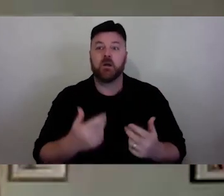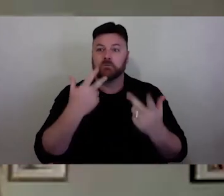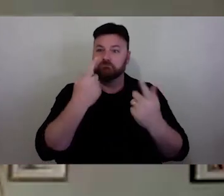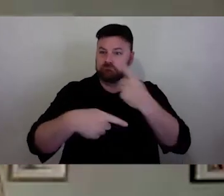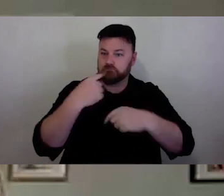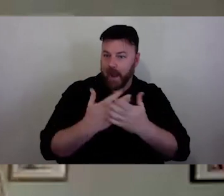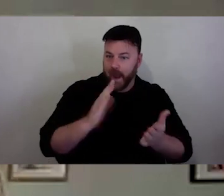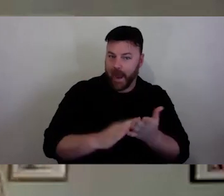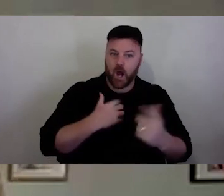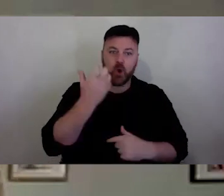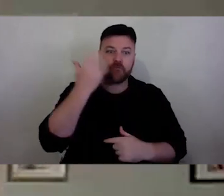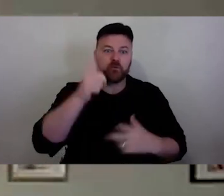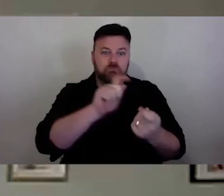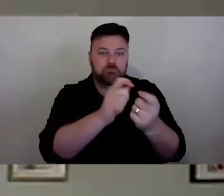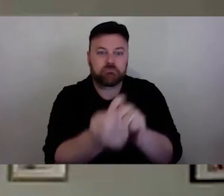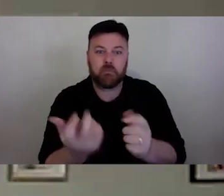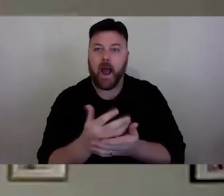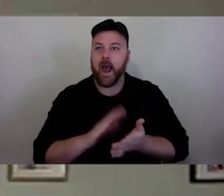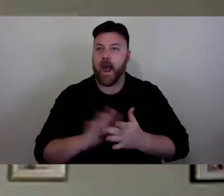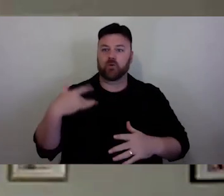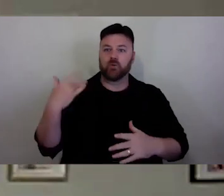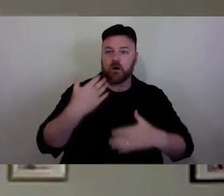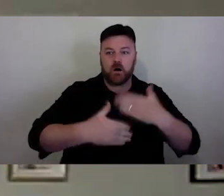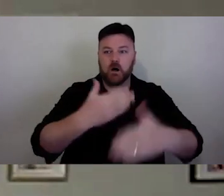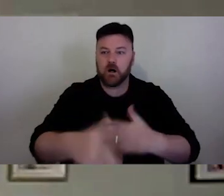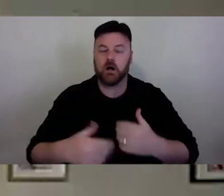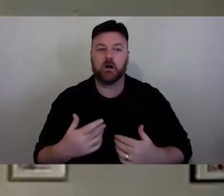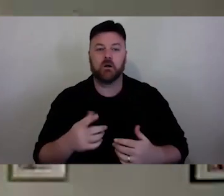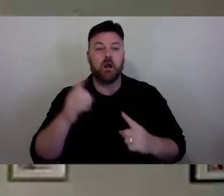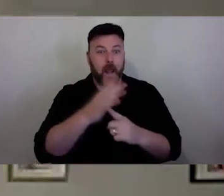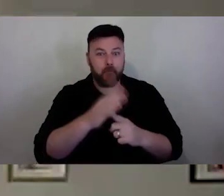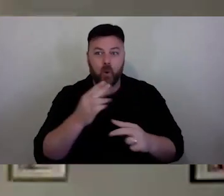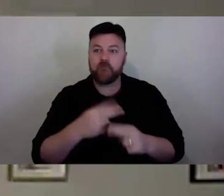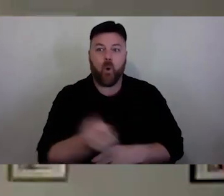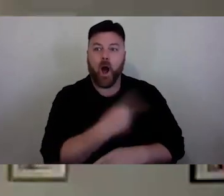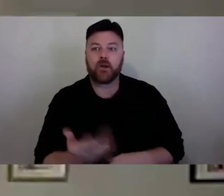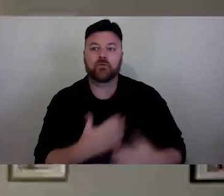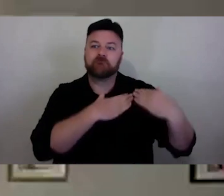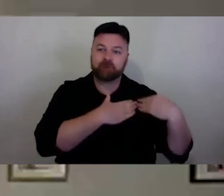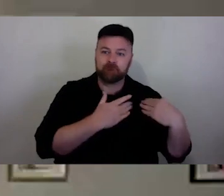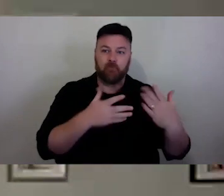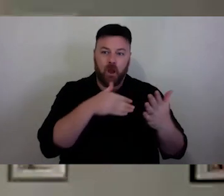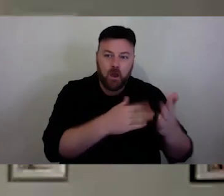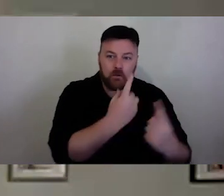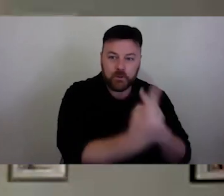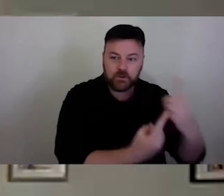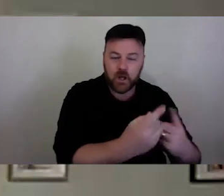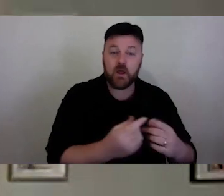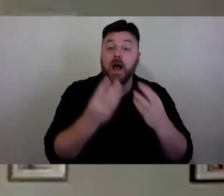why it is important to rely on each other during these times while collaboration may feel like a natural thing for many of us and